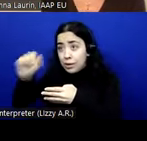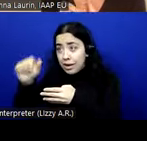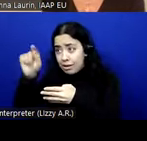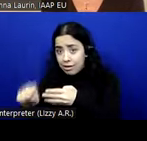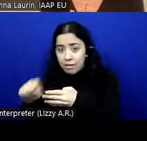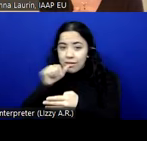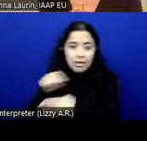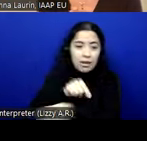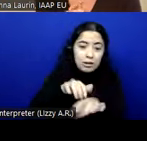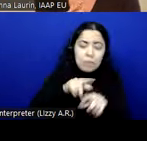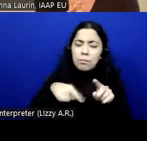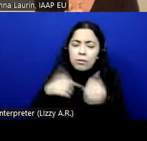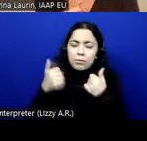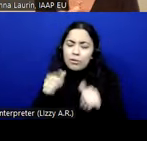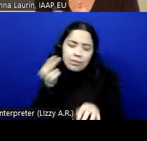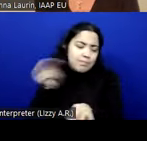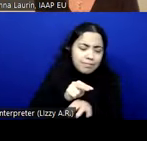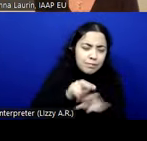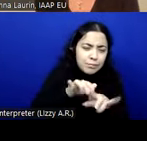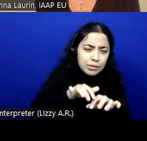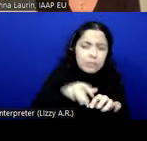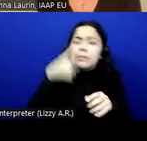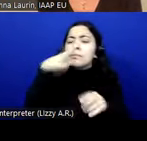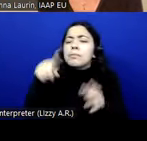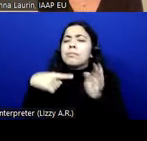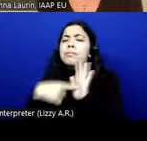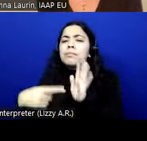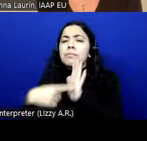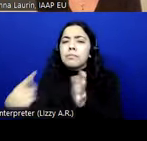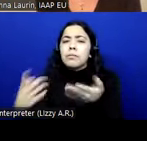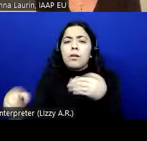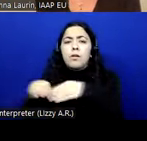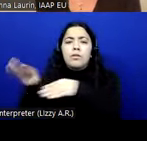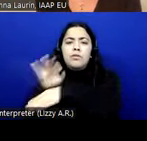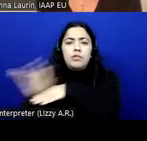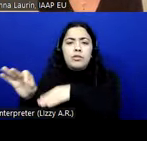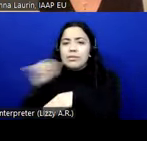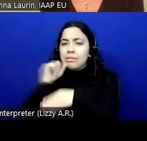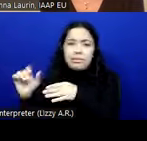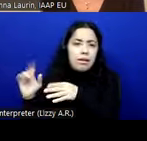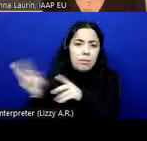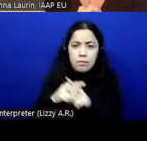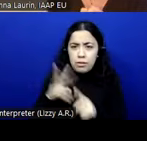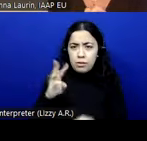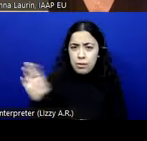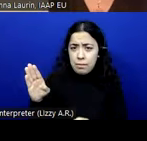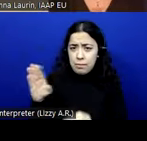a little bit in the chat as well. Can you give an example of closed functionality if it's never applied to web content, right? >> LOÏC MARTINEZ NORMAND: